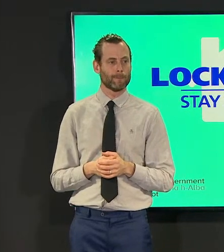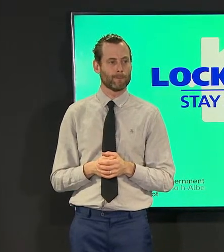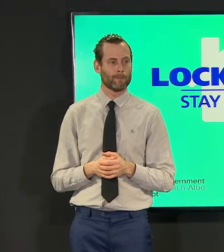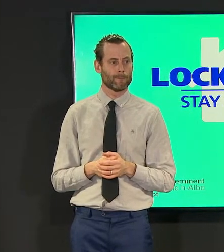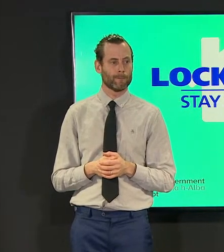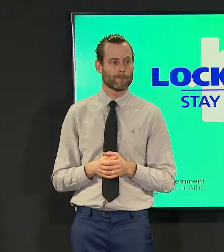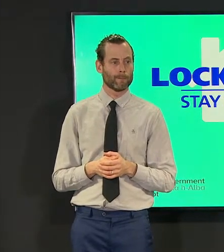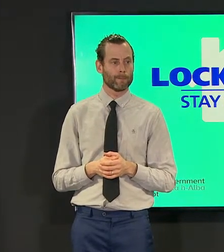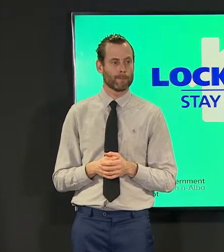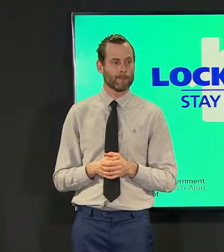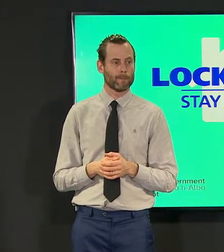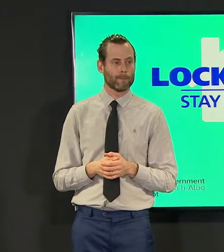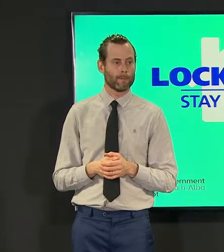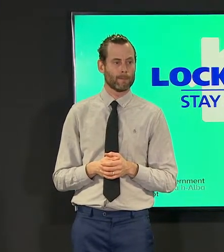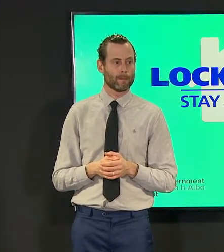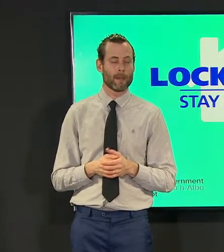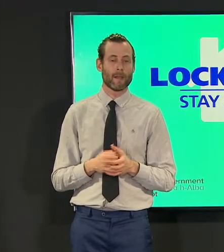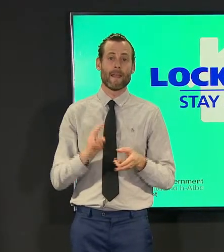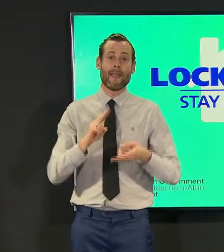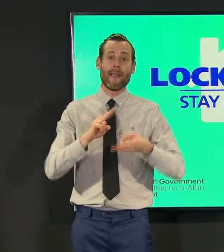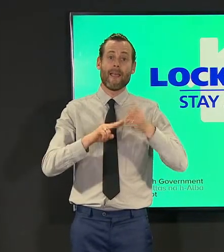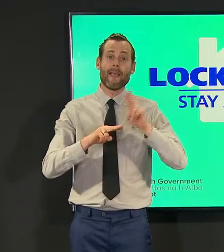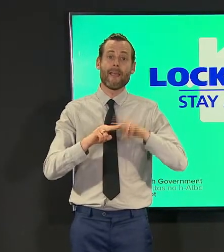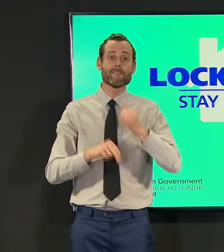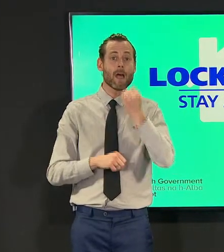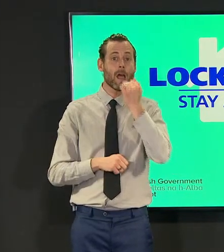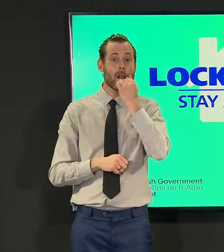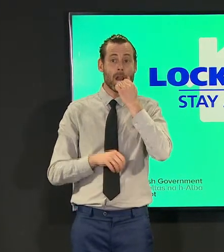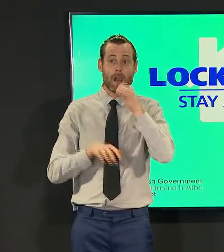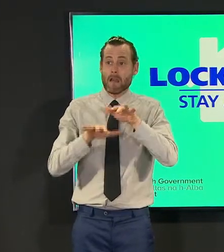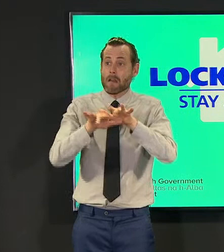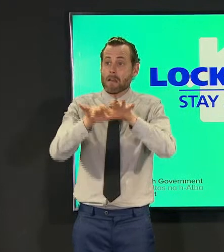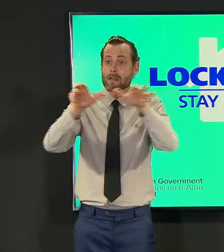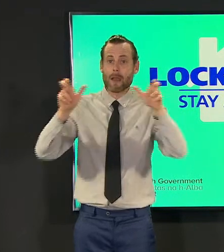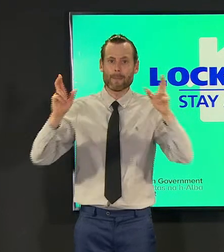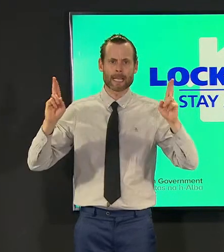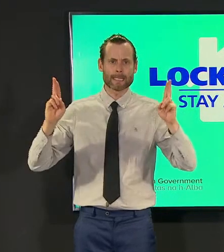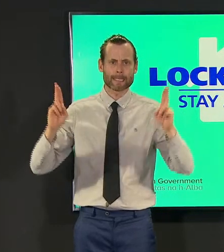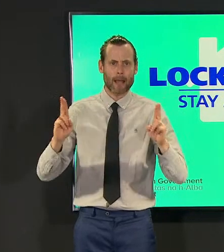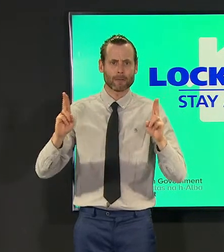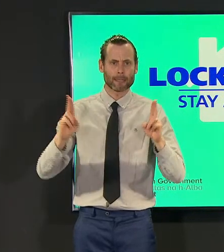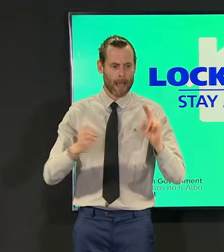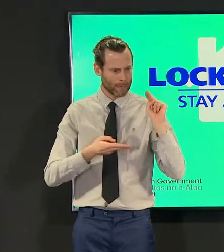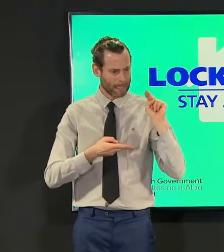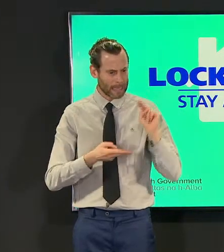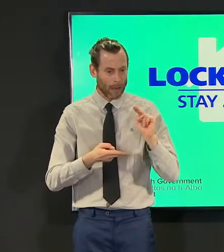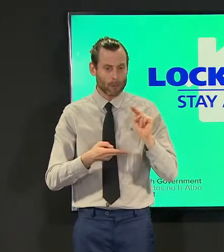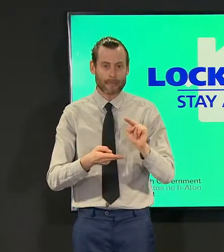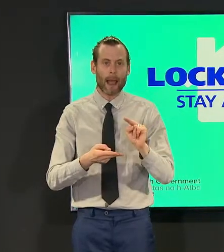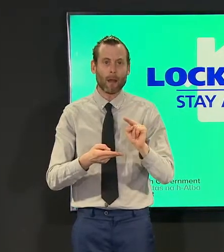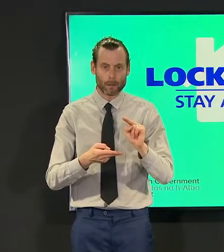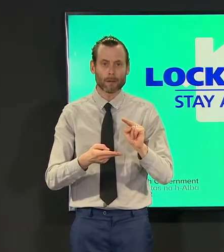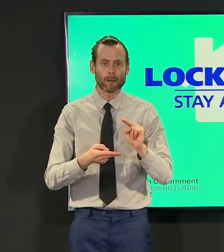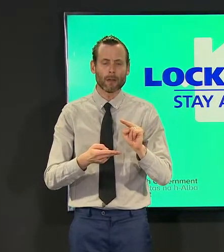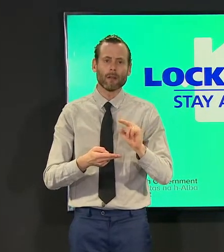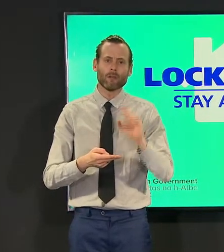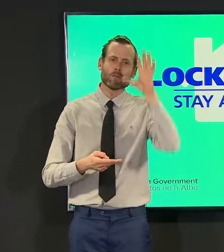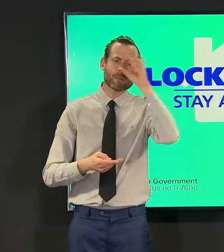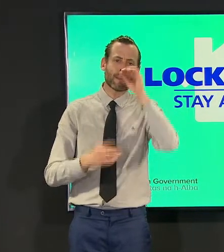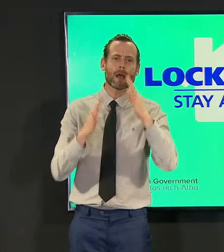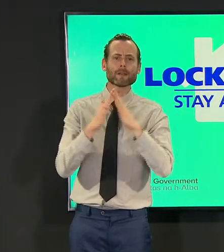even even better reduction in case numbers and case positivity not forgetting what the who sets